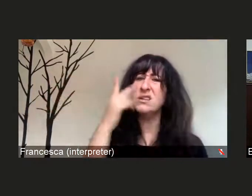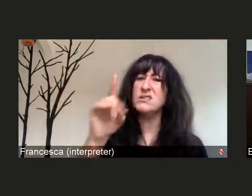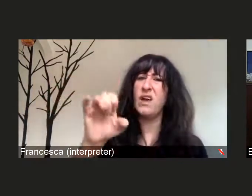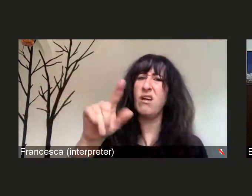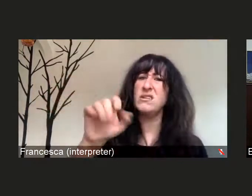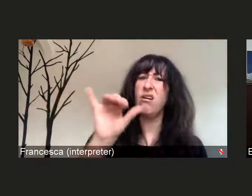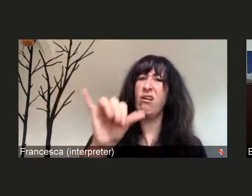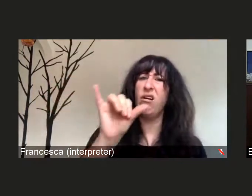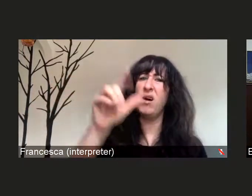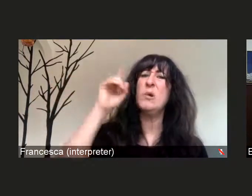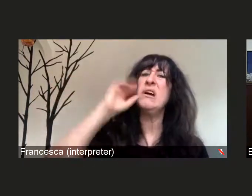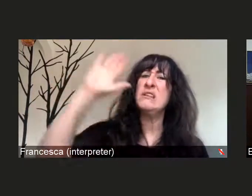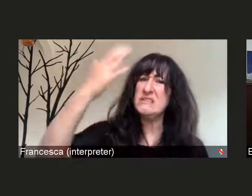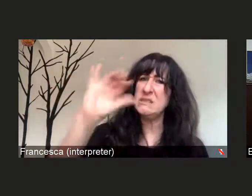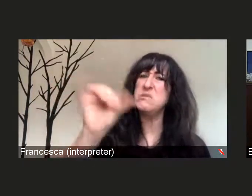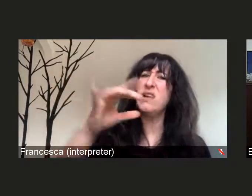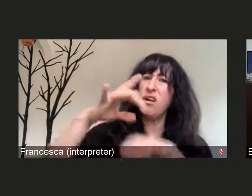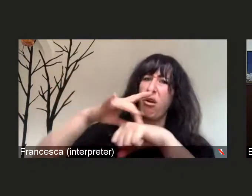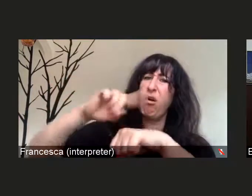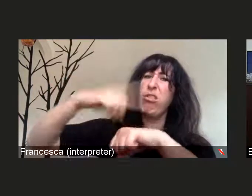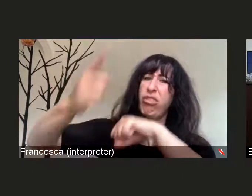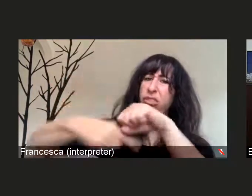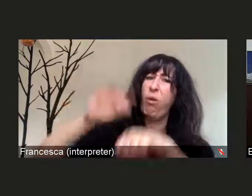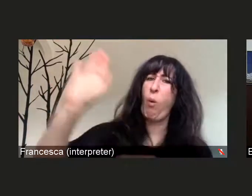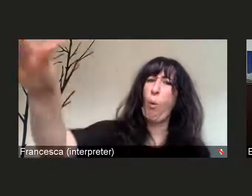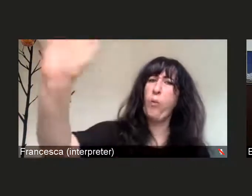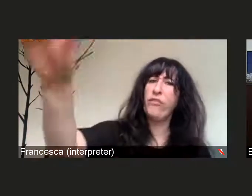is the most common strain that we are seeing, even in Delaware.